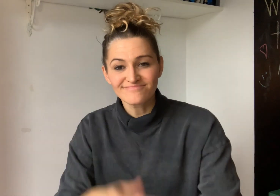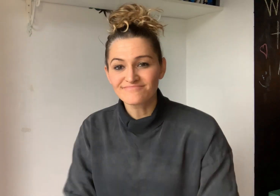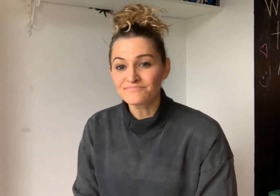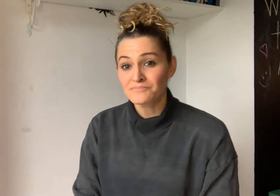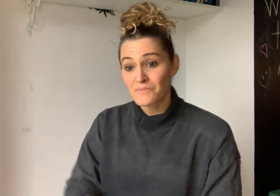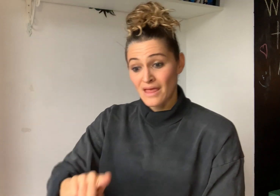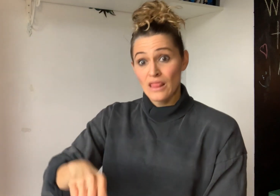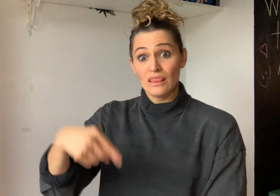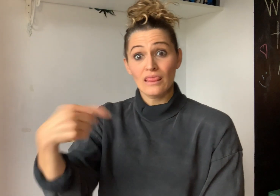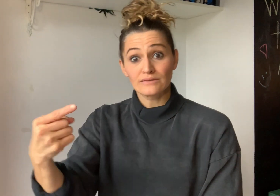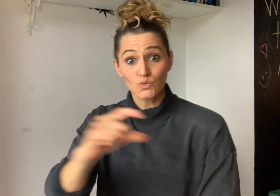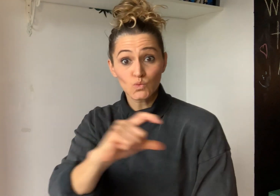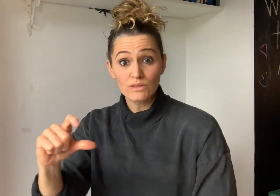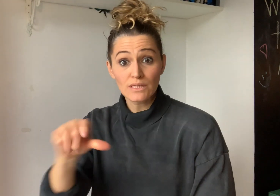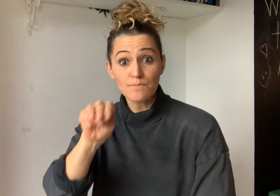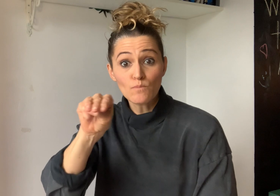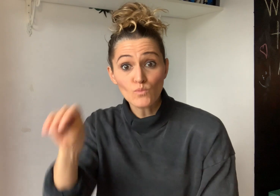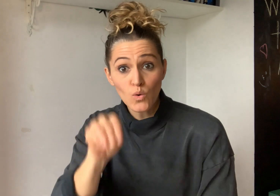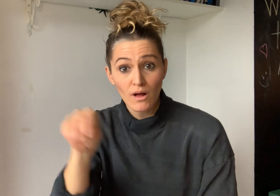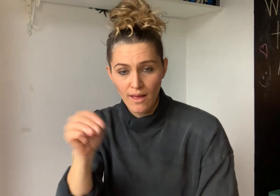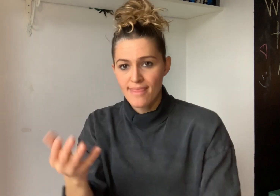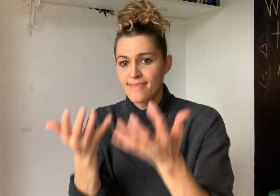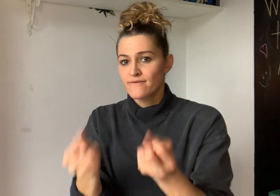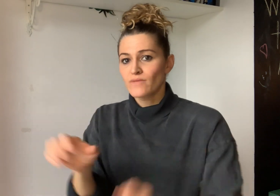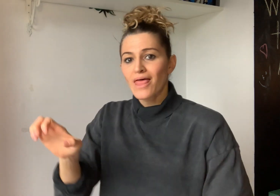Next Monday, we will have a report